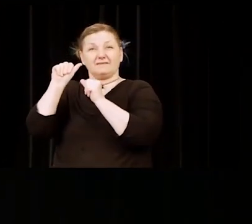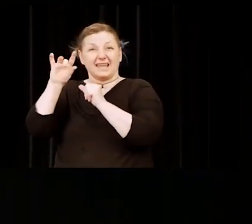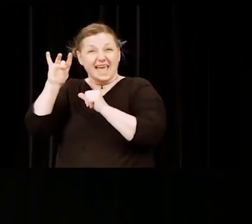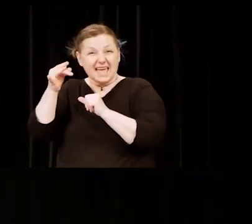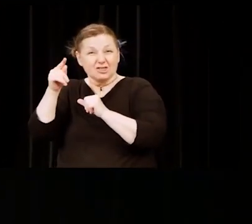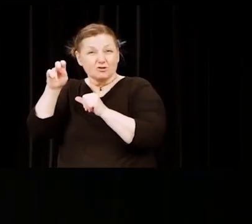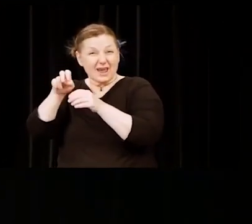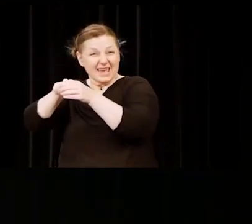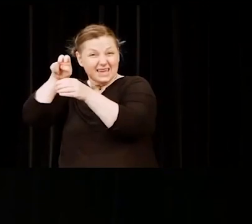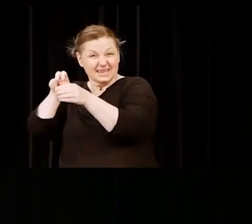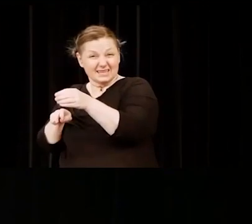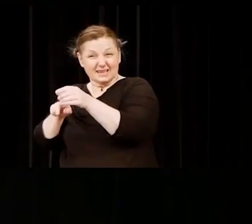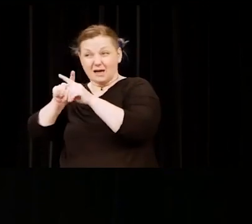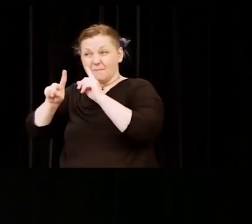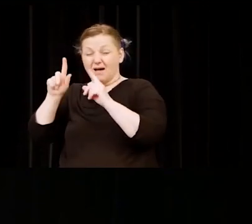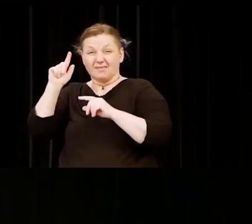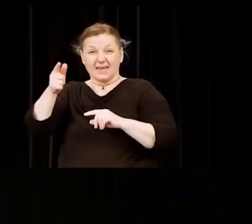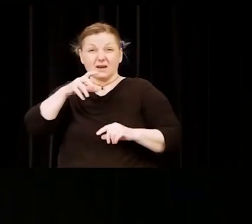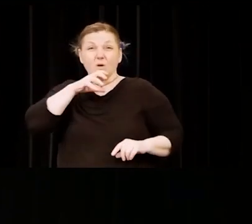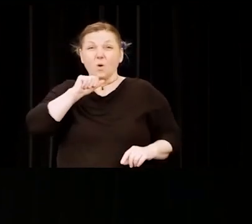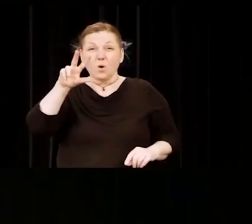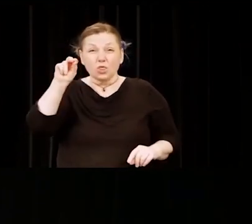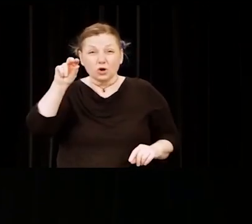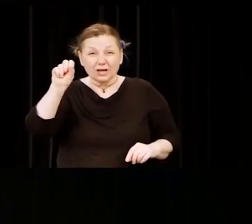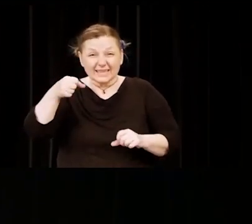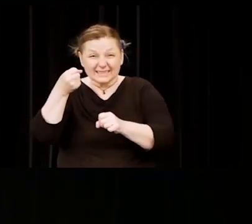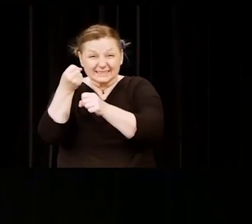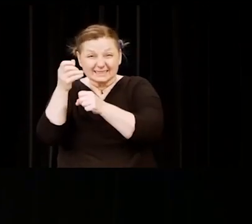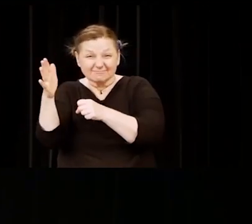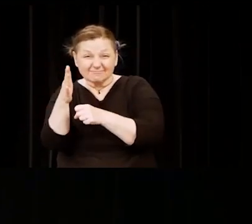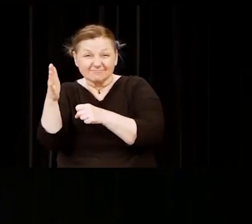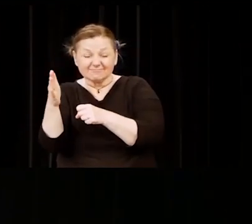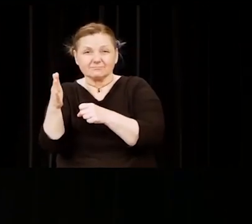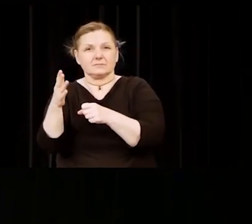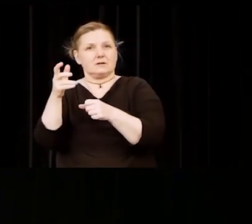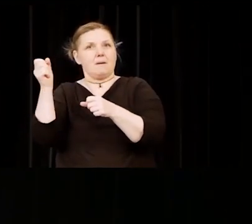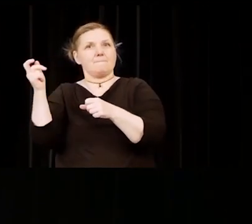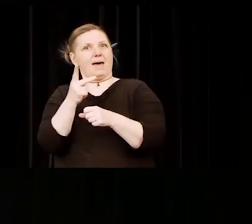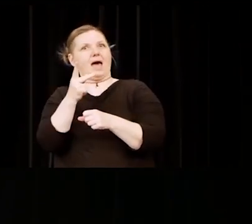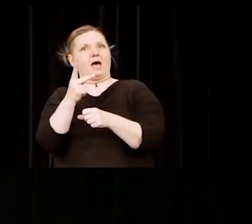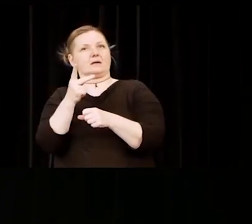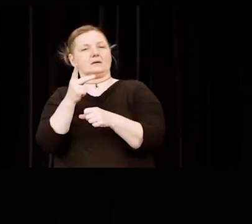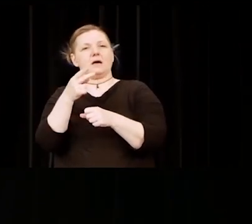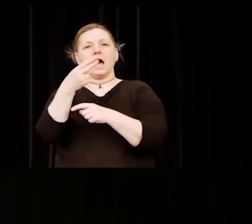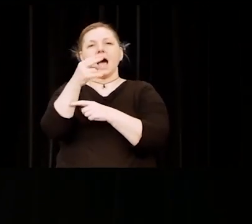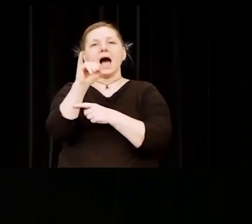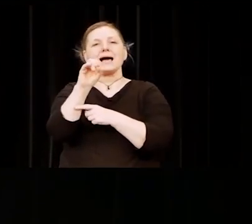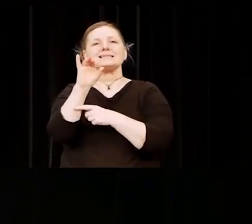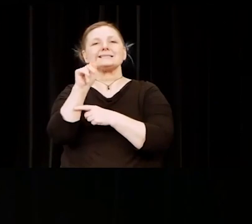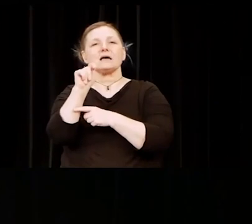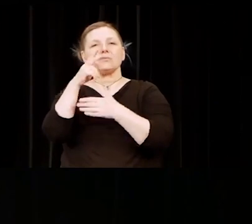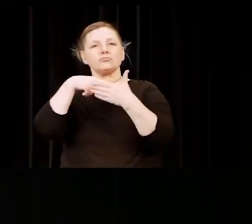came through HCC's HiSET program where she earned her high school equivalency, then joined Transition